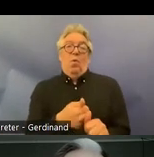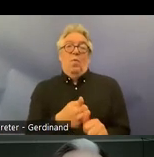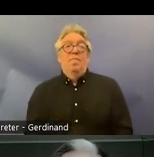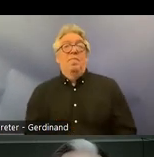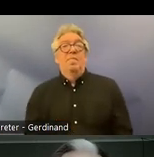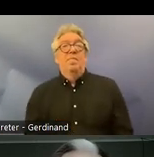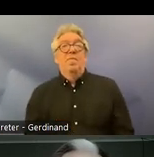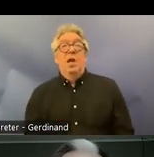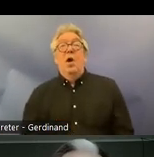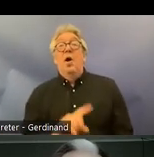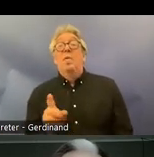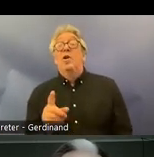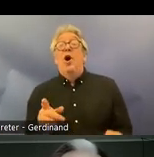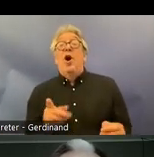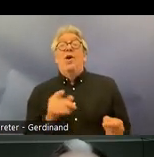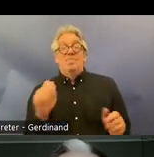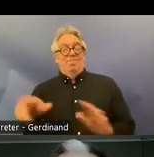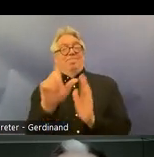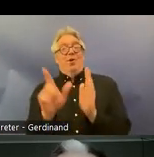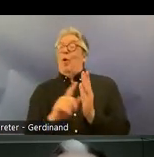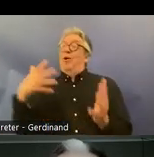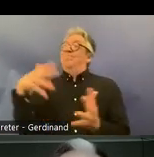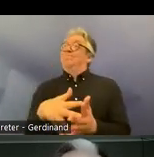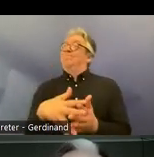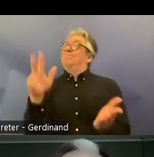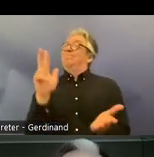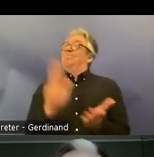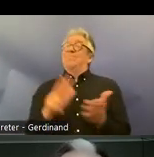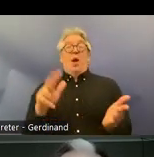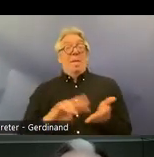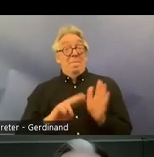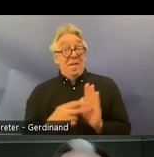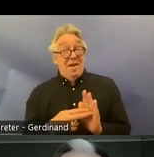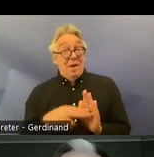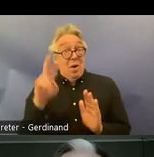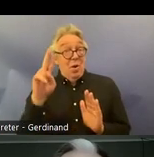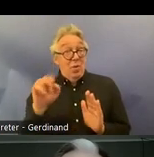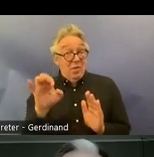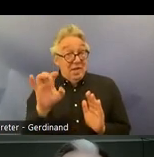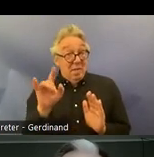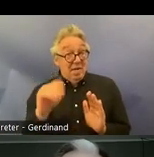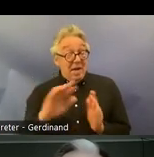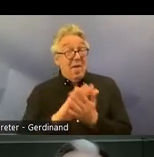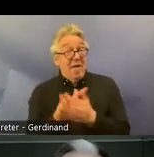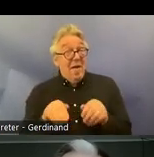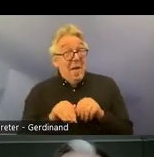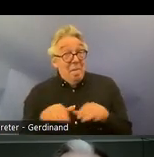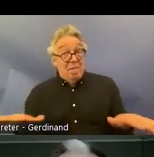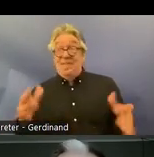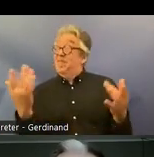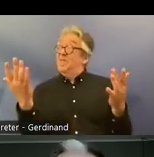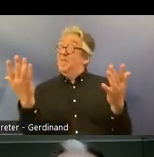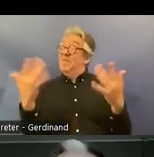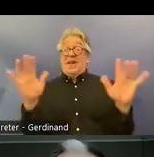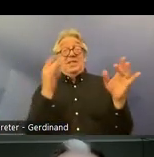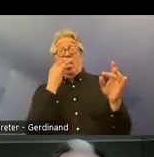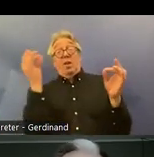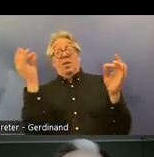quick fix in terms of uh implementing crpd at the national level um as I said